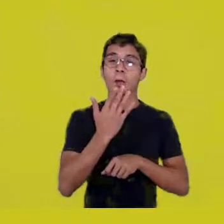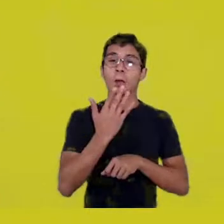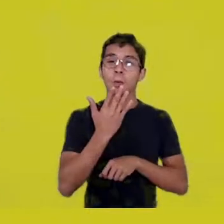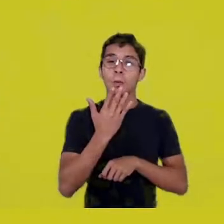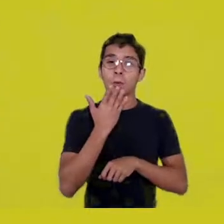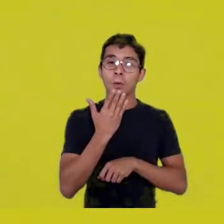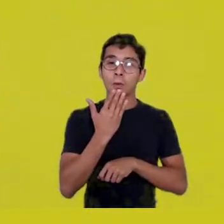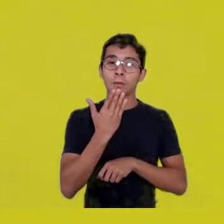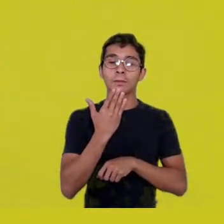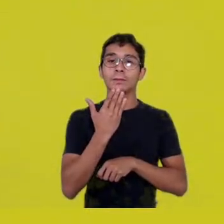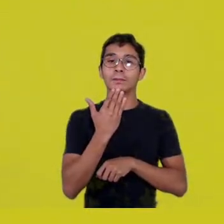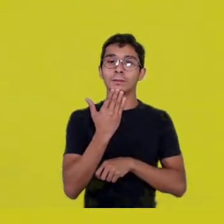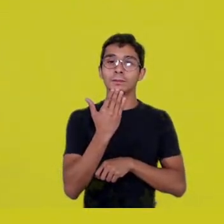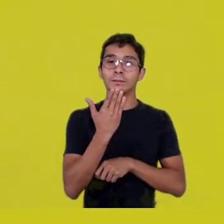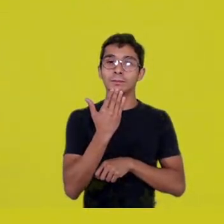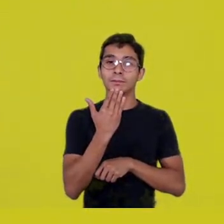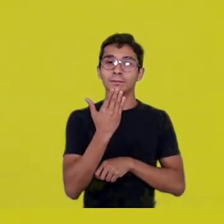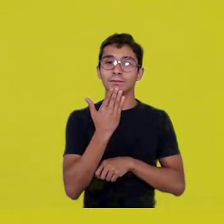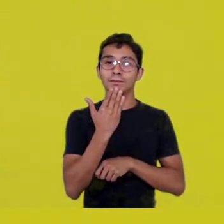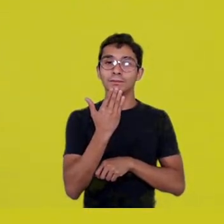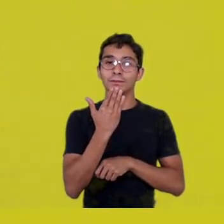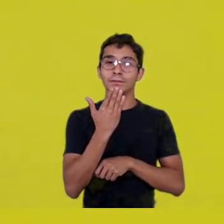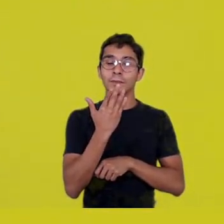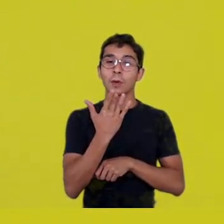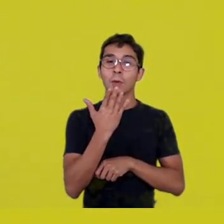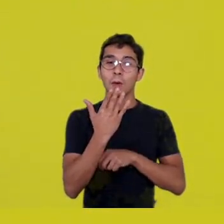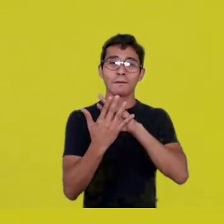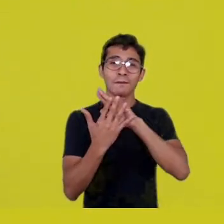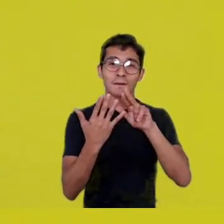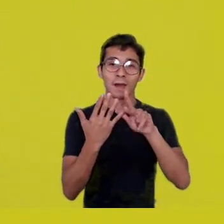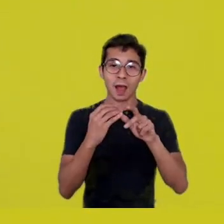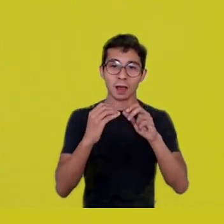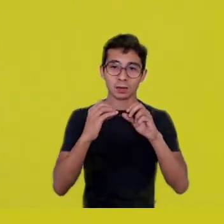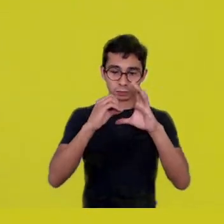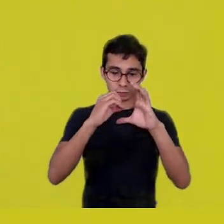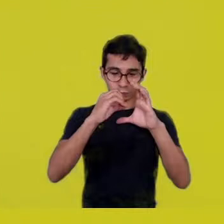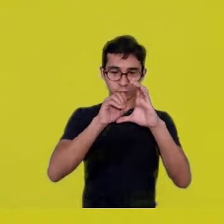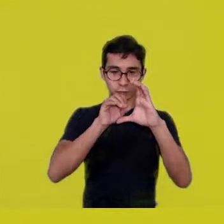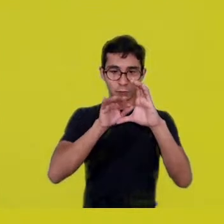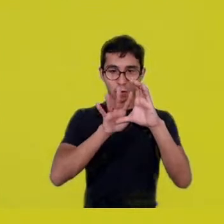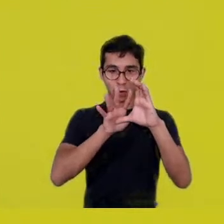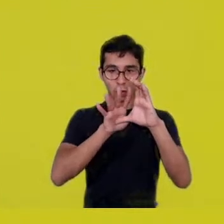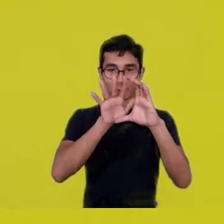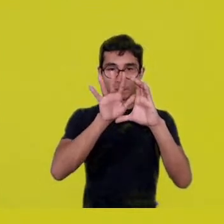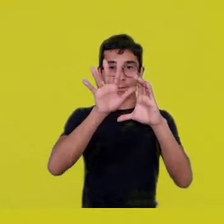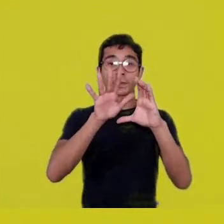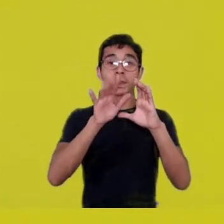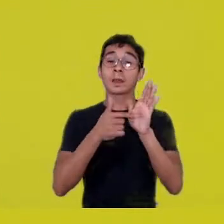which are the representation of those other cousins, those other peoples